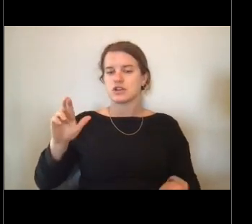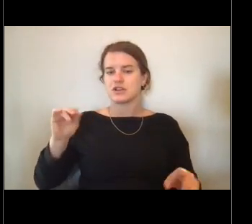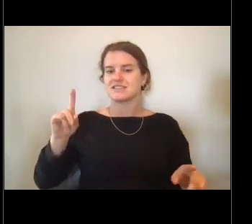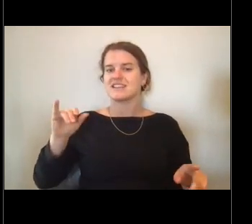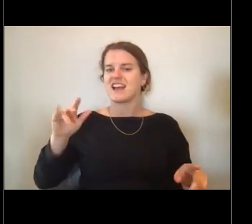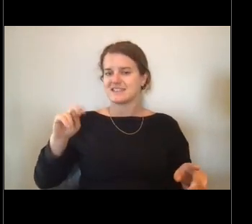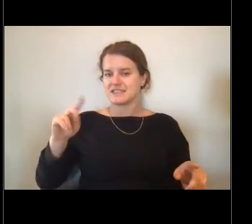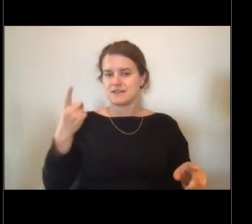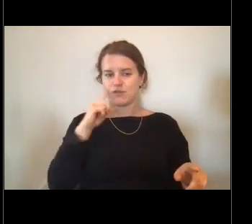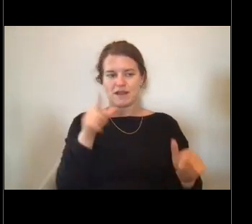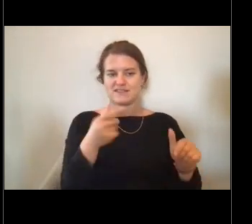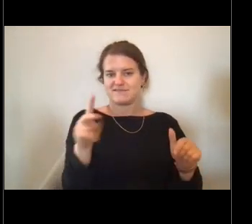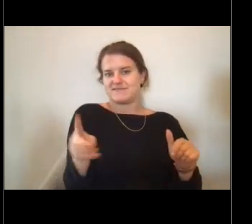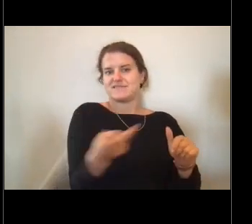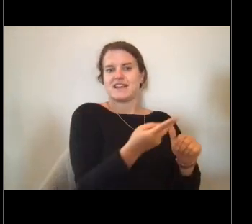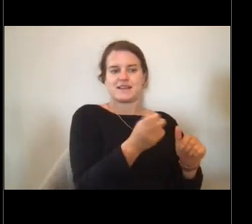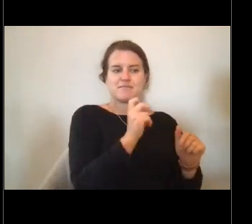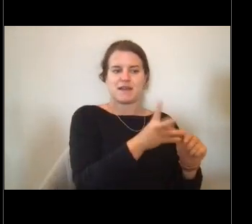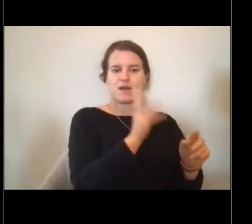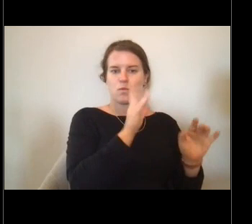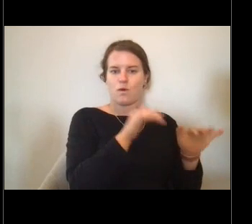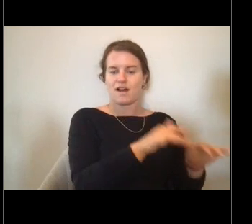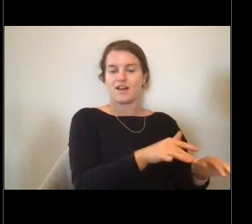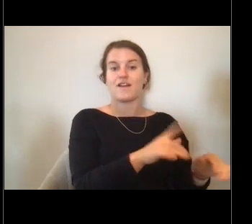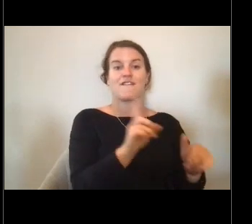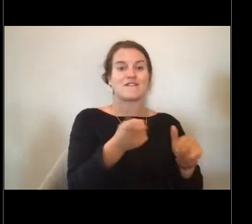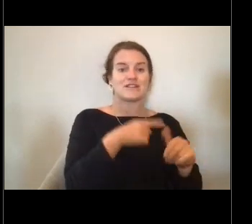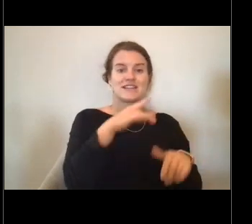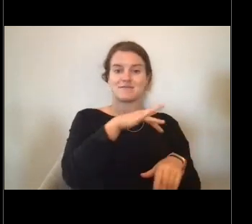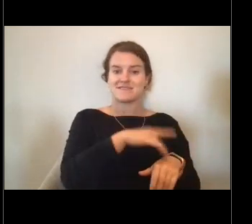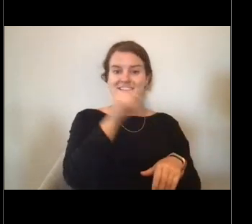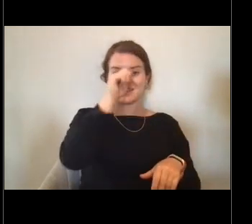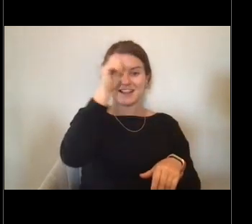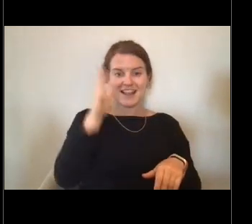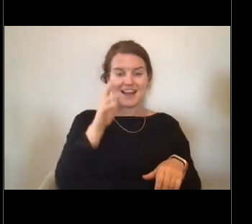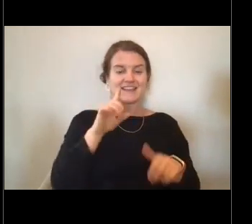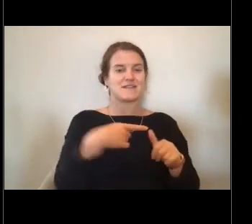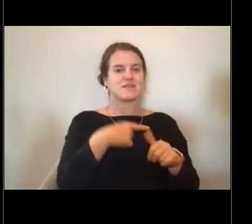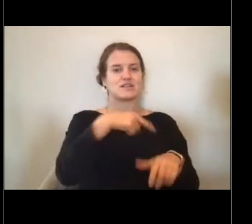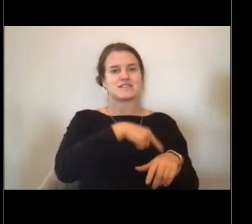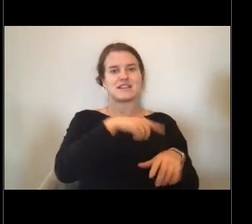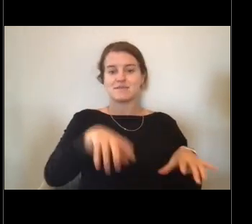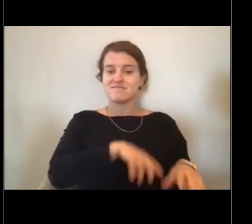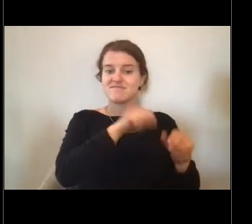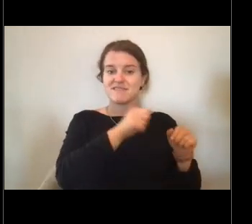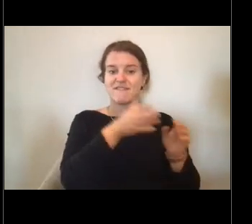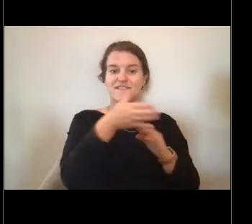and my first time being on a fisheries survey vessel and learning how to fish.